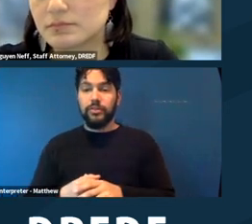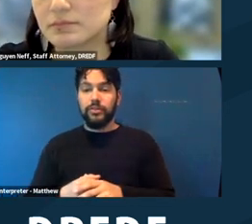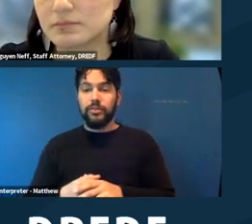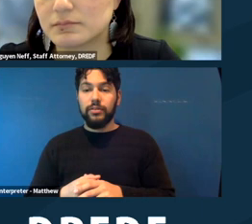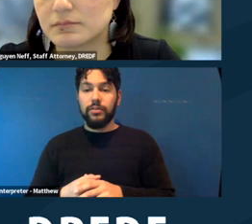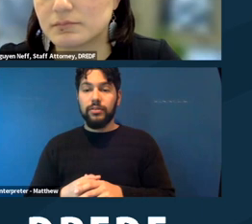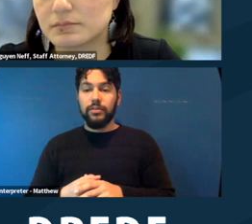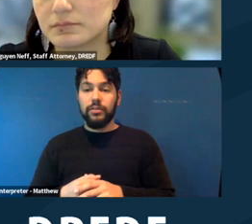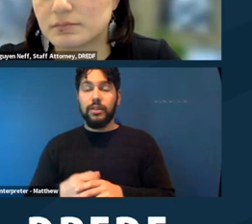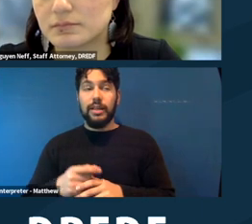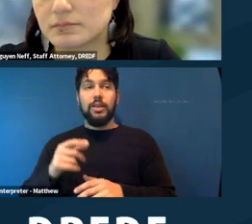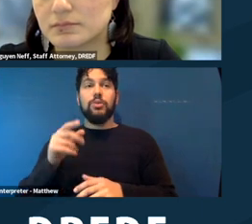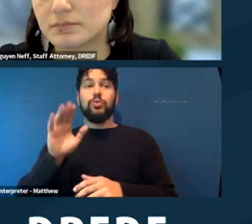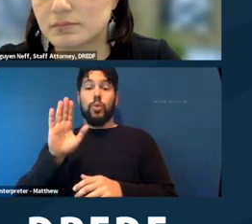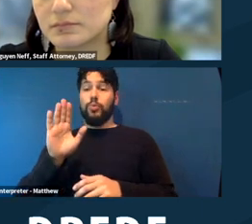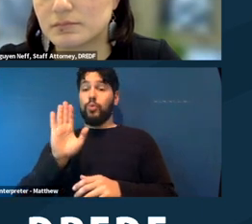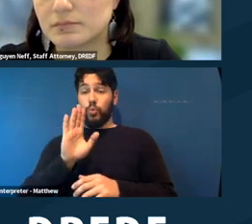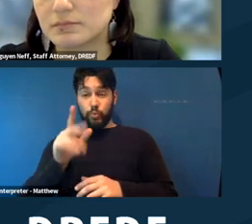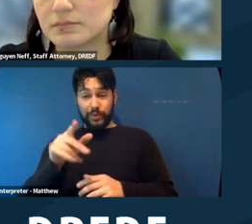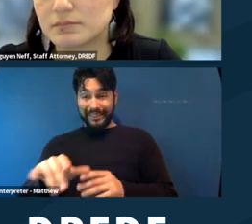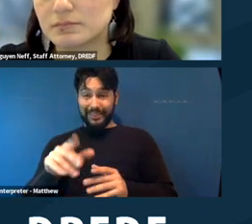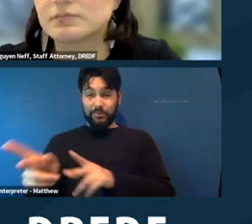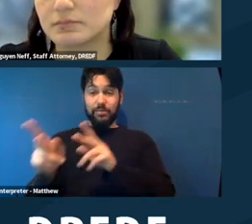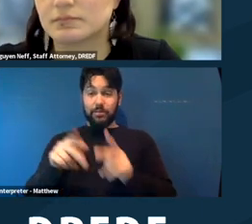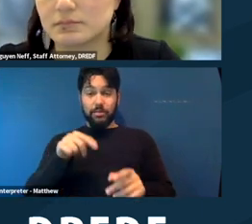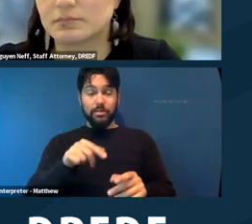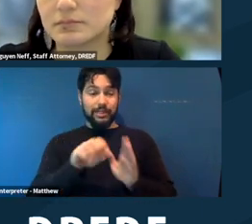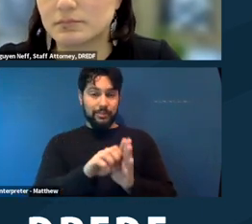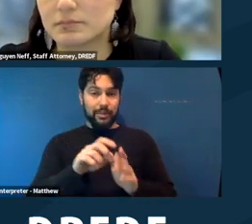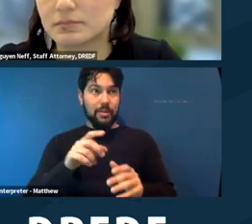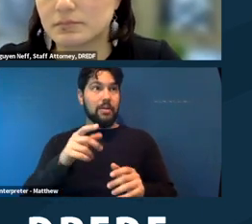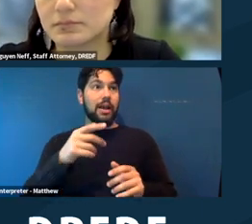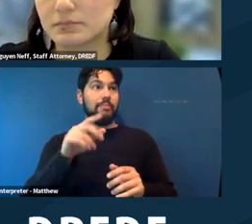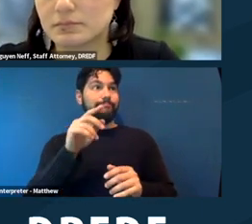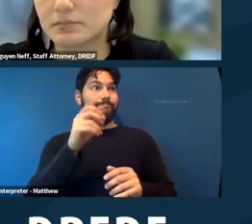if your reasonable accommodation is I need to be close to a place near water, or I need